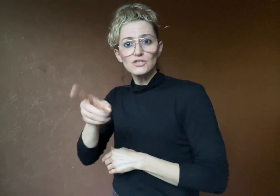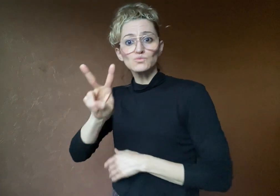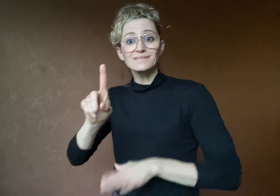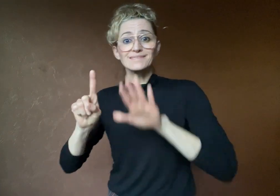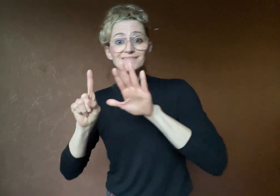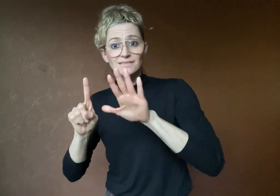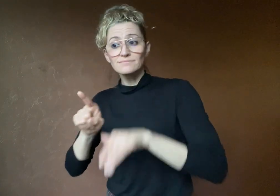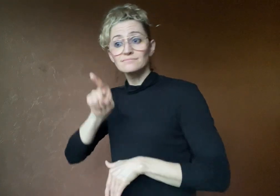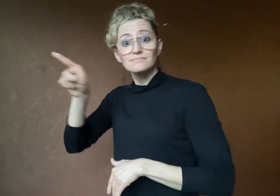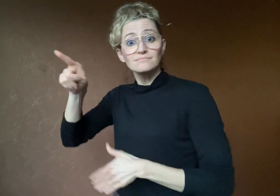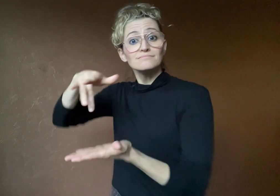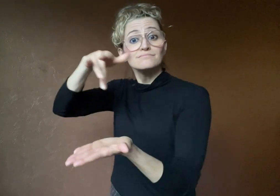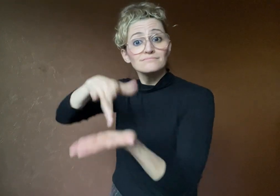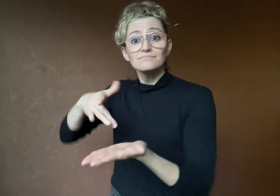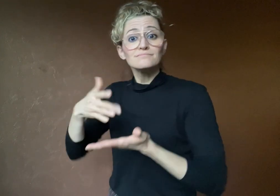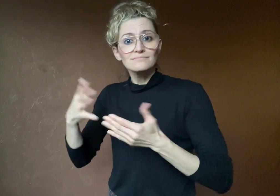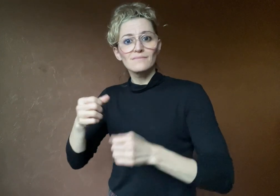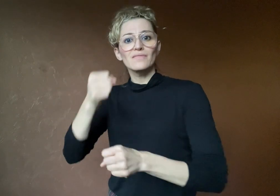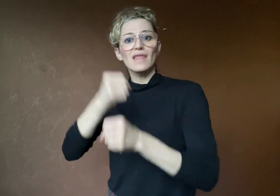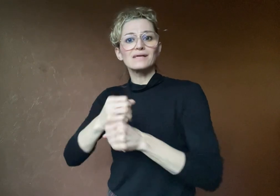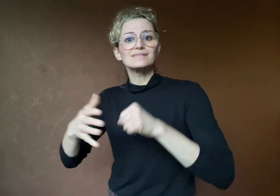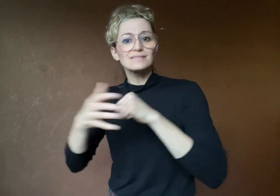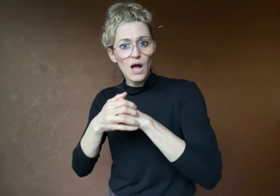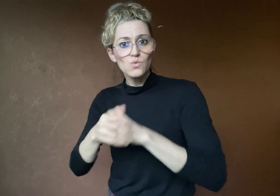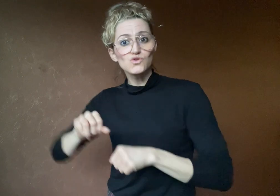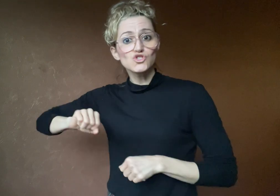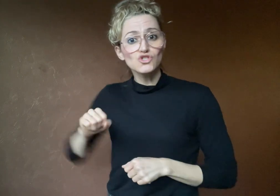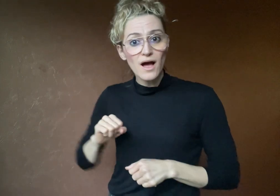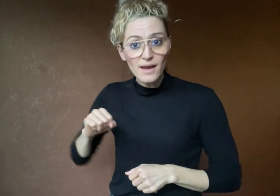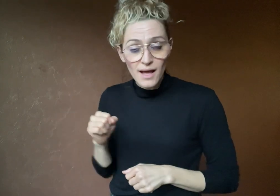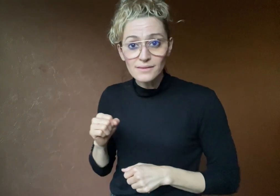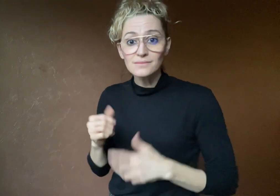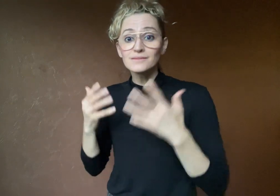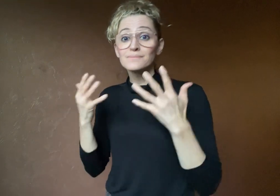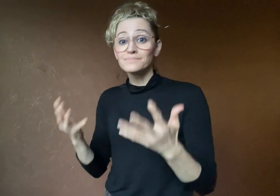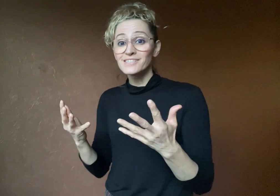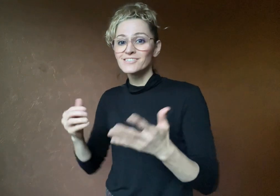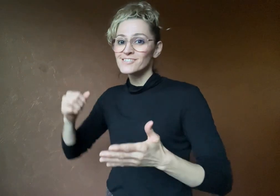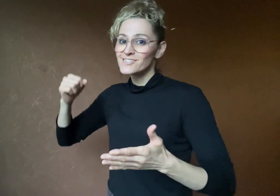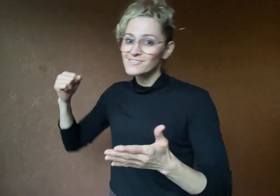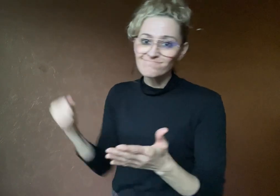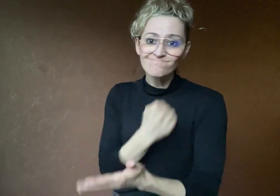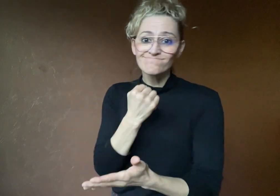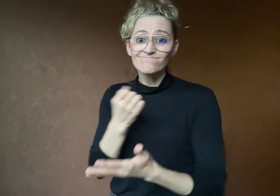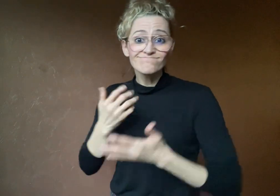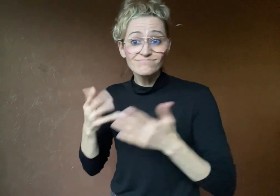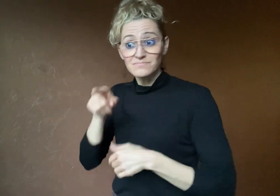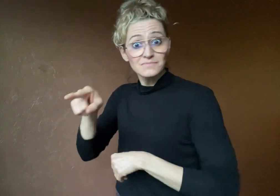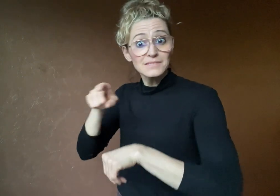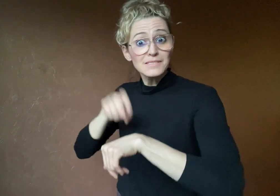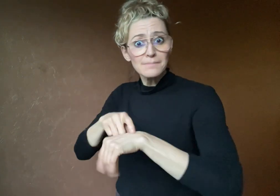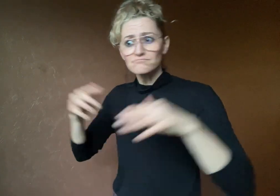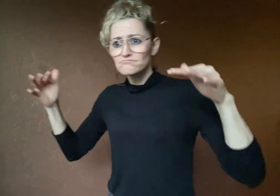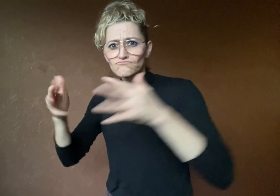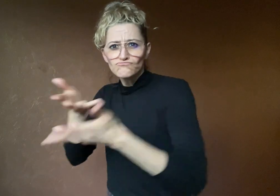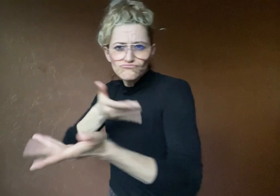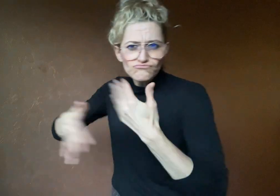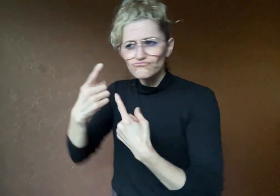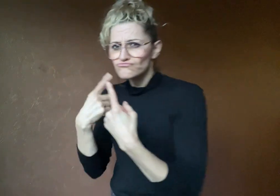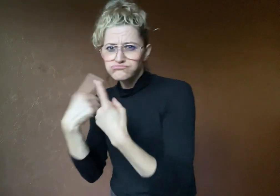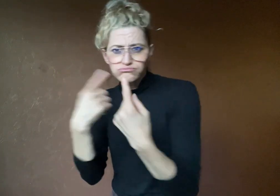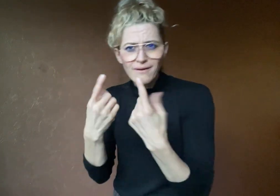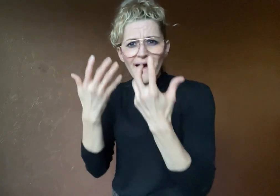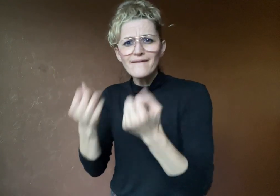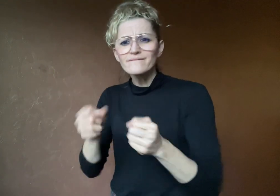Unfortunately the meeting sites during the conference weren't